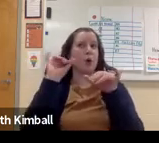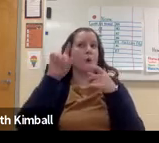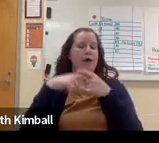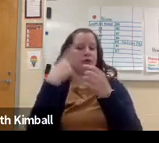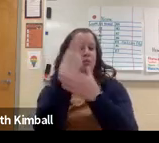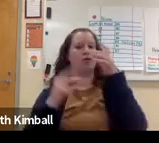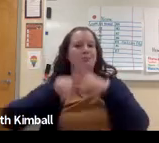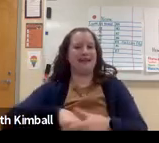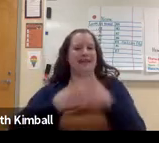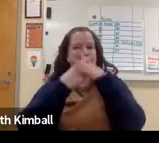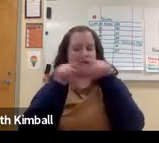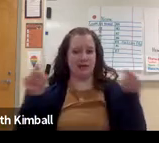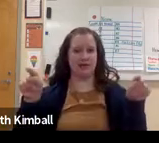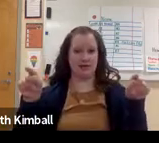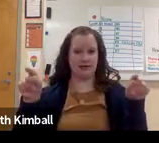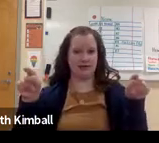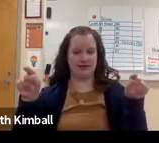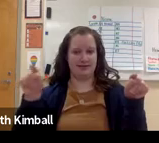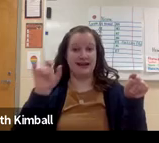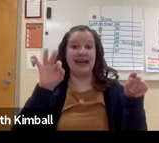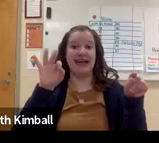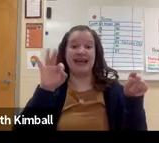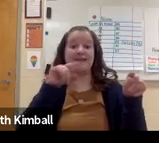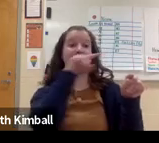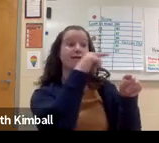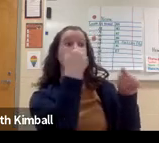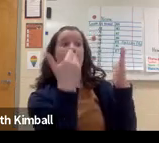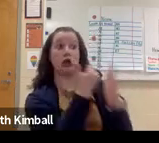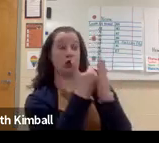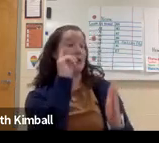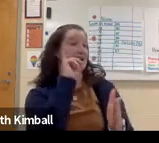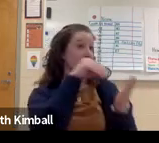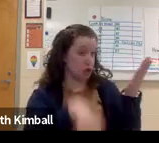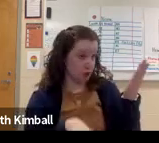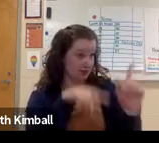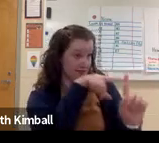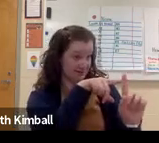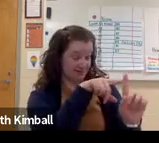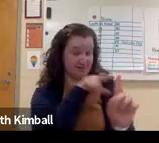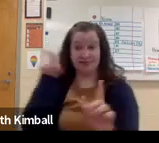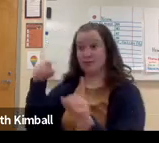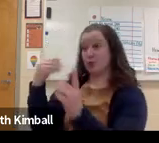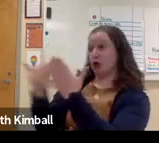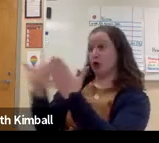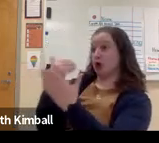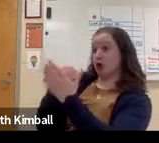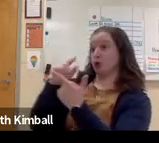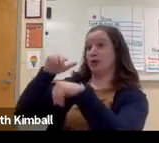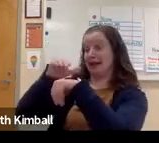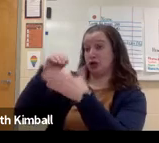Well, they are similar in that they're both beginning. If you have a Deaf student that's